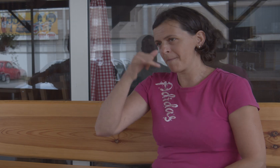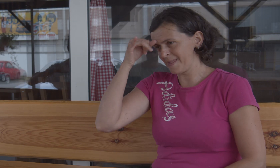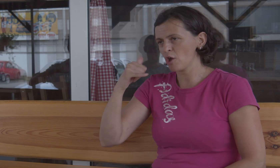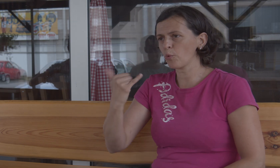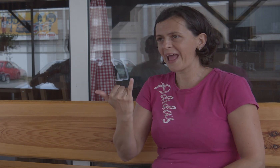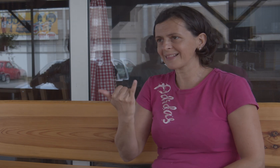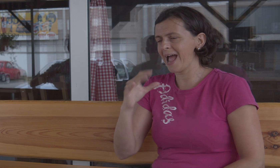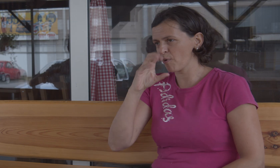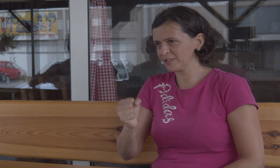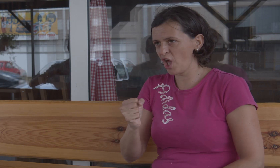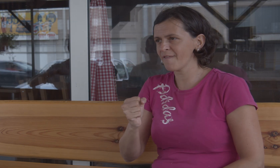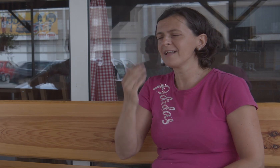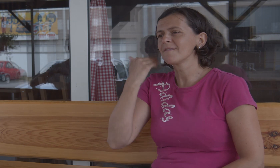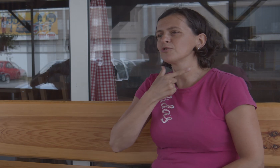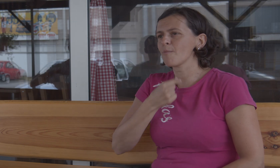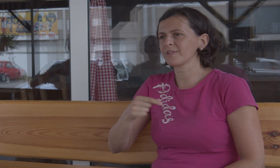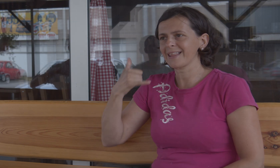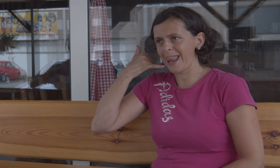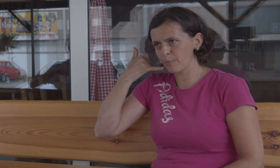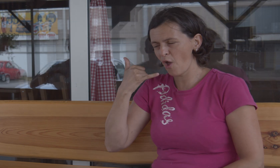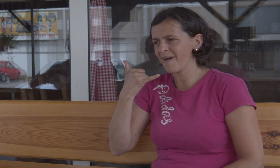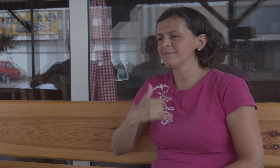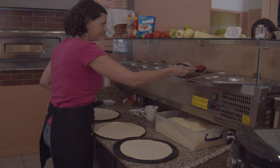My name is Juliana Bódisová “name sign”.